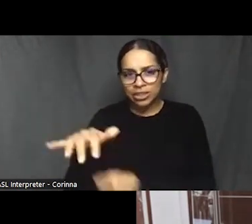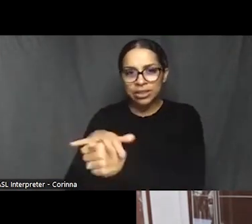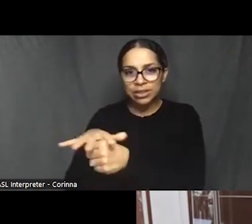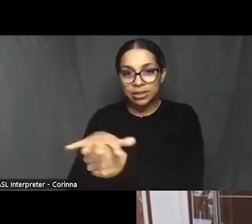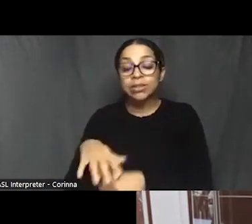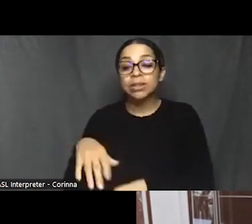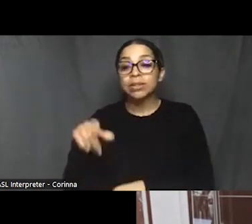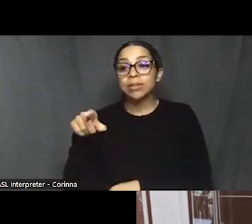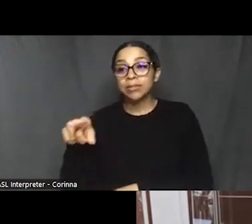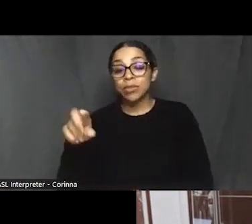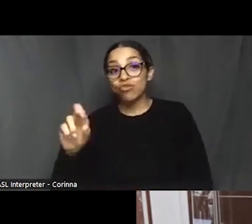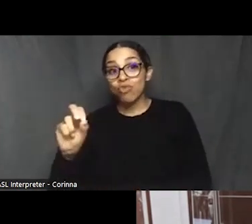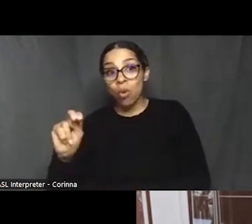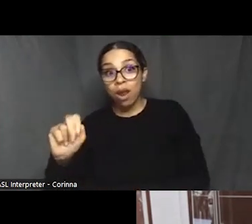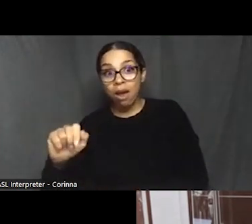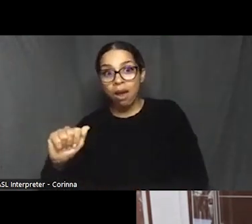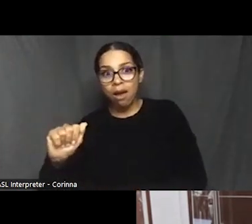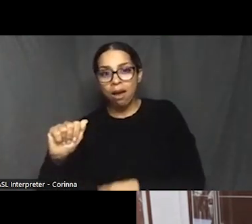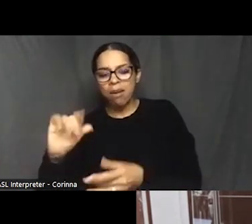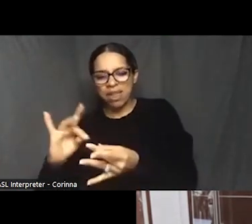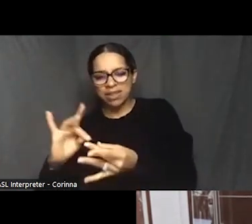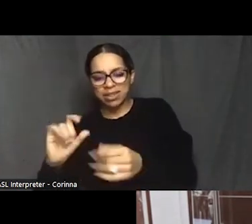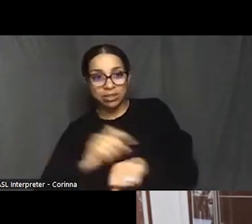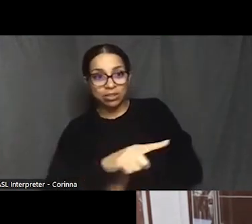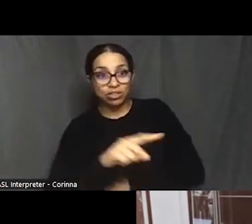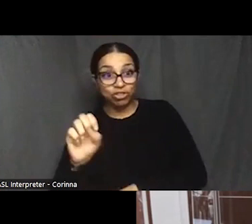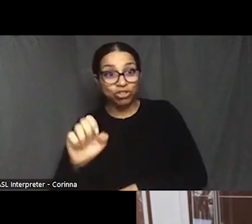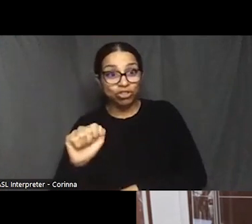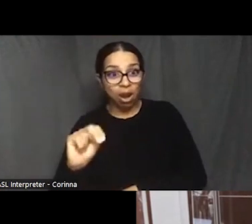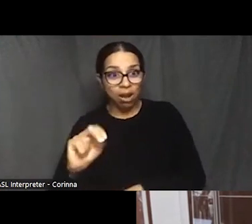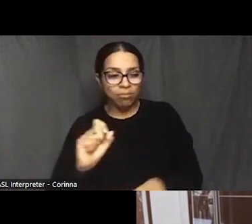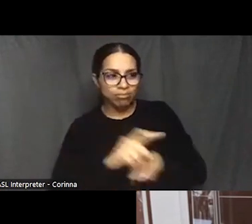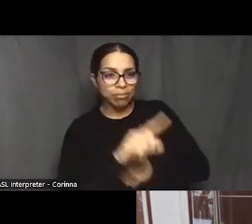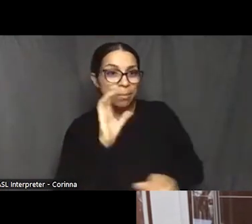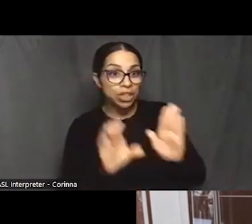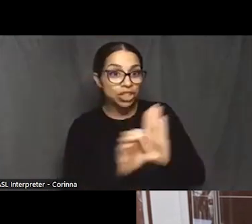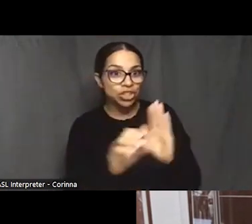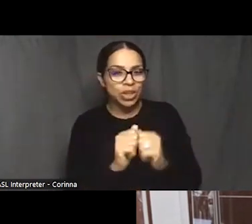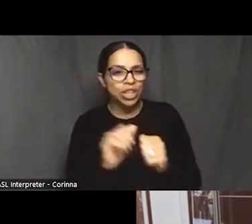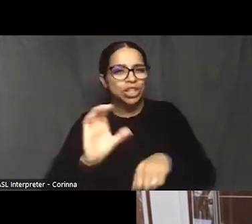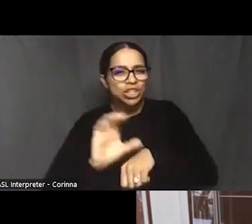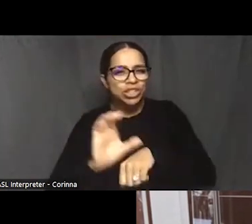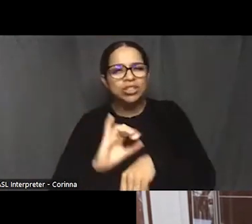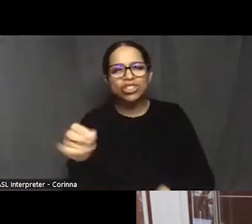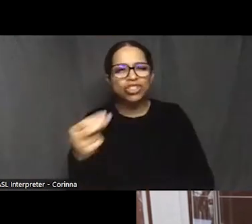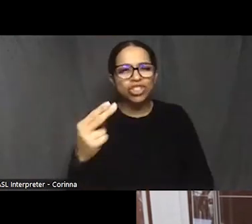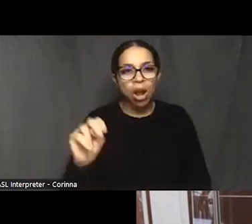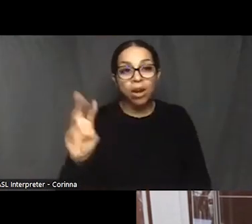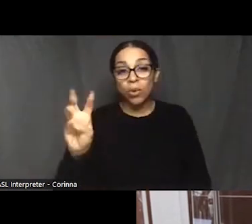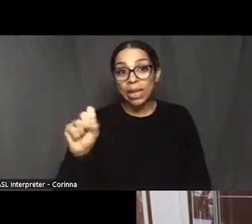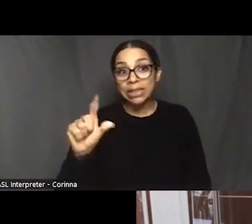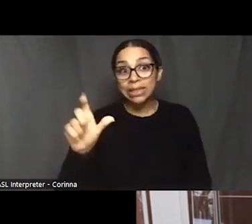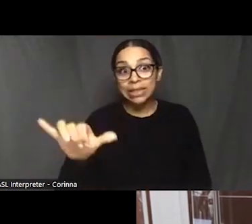with a picture of the churches, John Wesley Church and the cemetery. There and suggested we check it out.